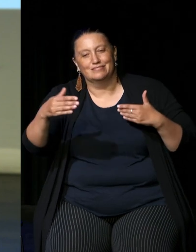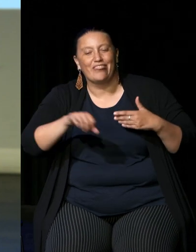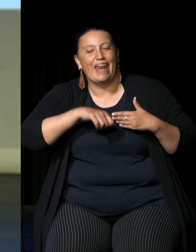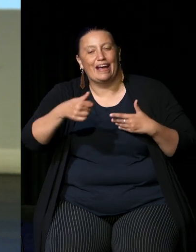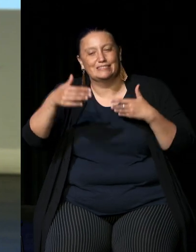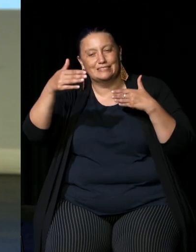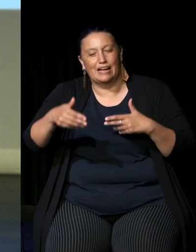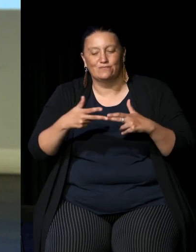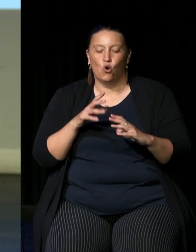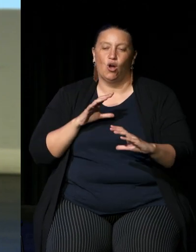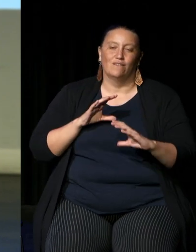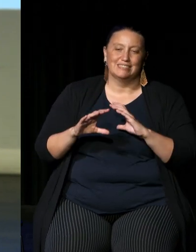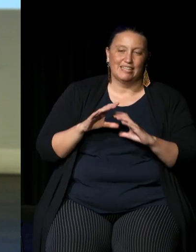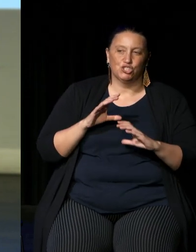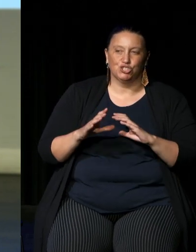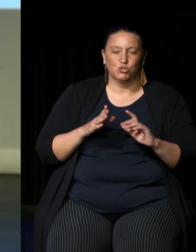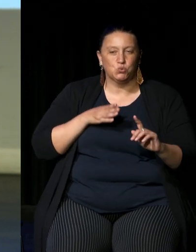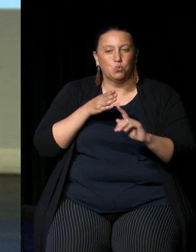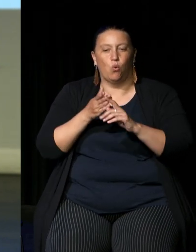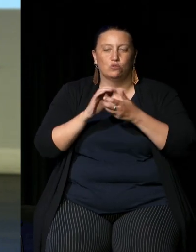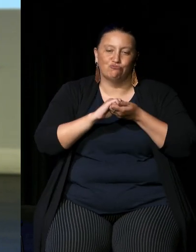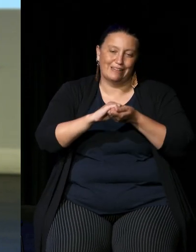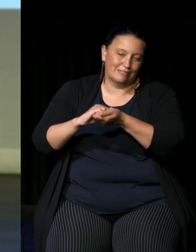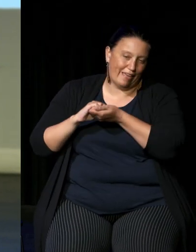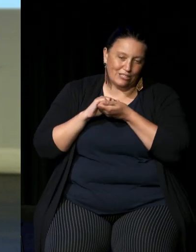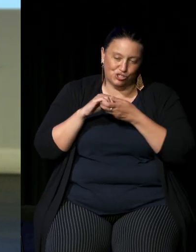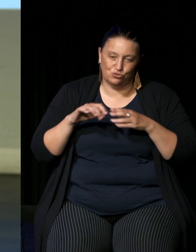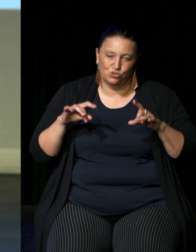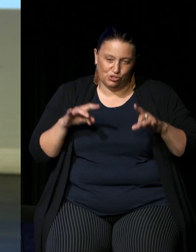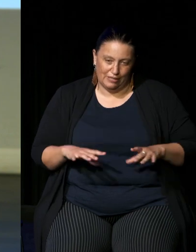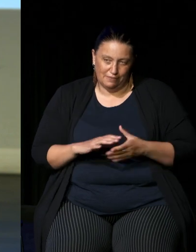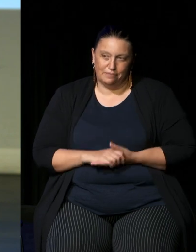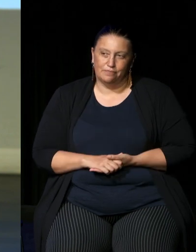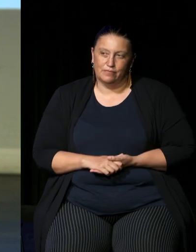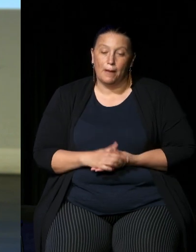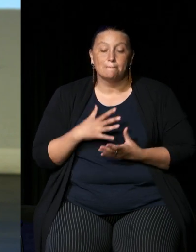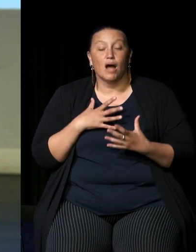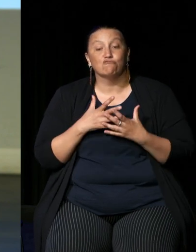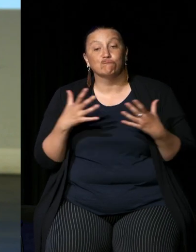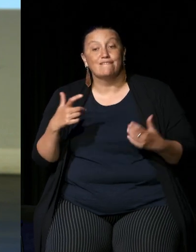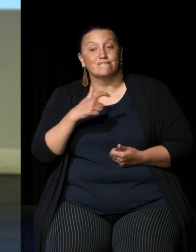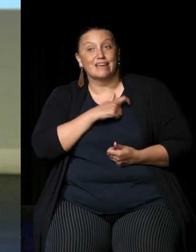and a journey towards reconciliation in this country my great fear is if the country votes no